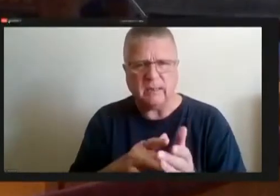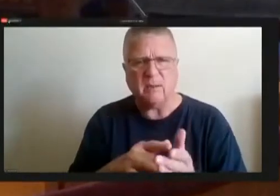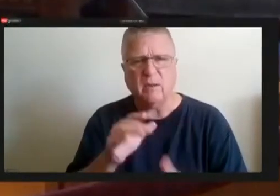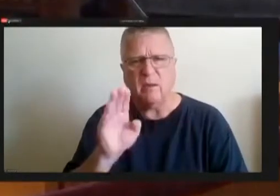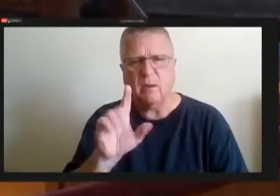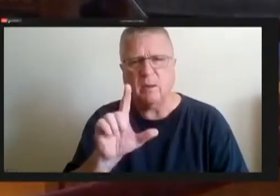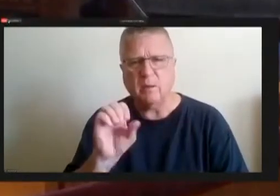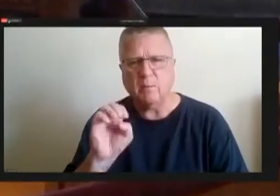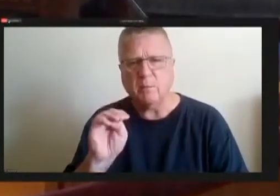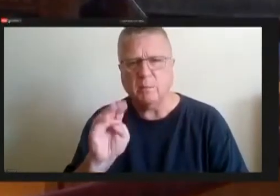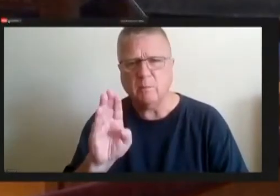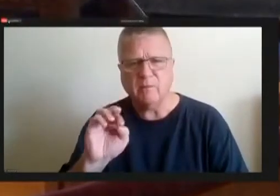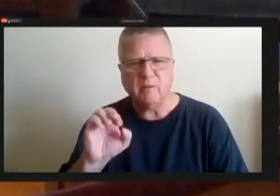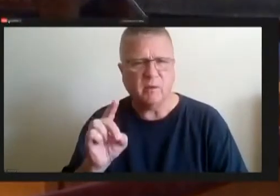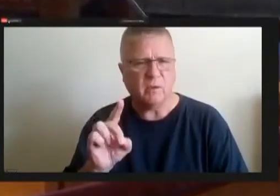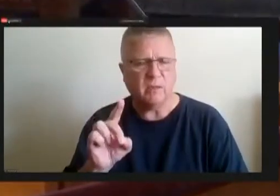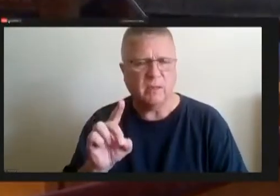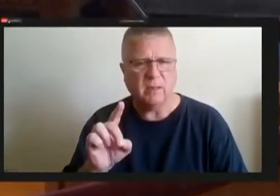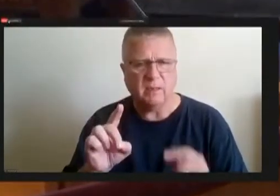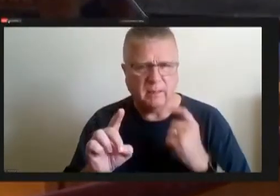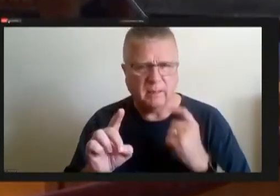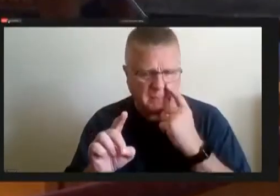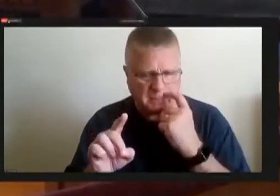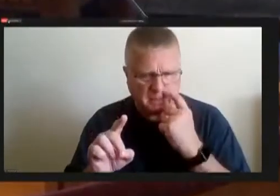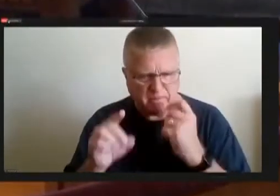other your, I know I don't know what's your Davis Avenue Bridge construction